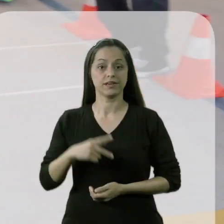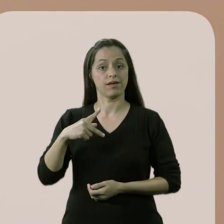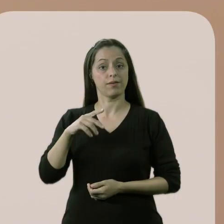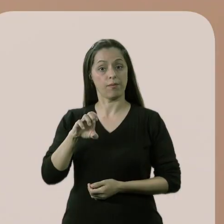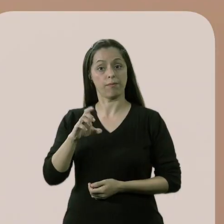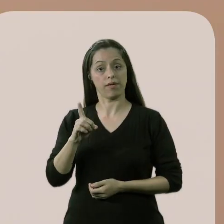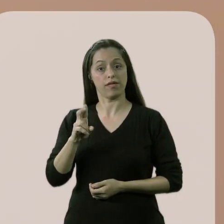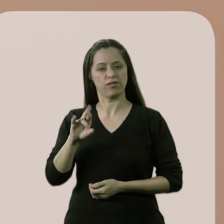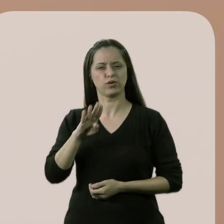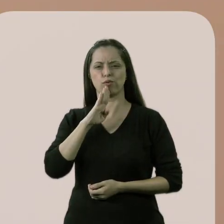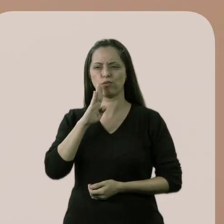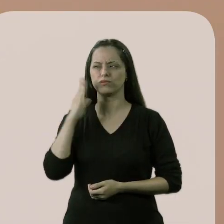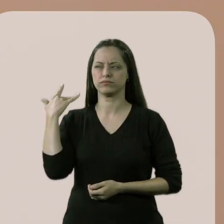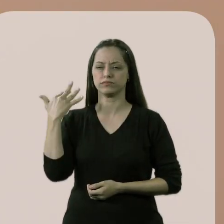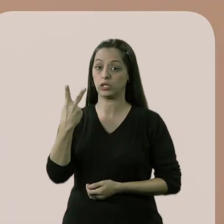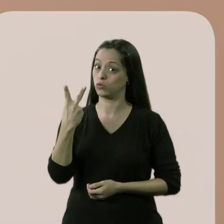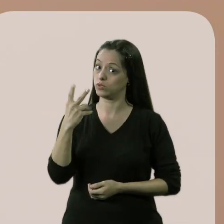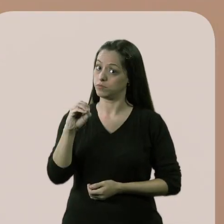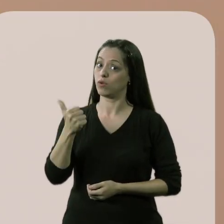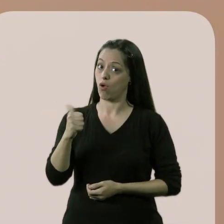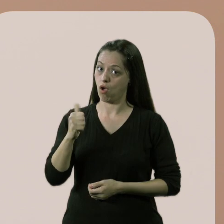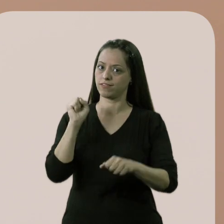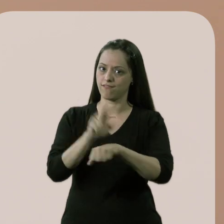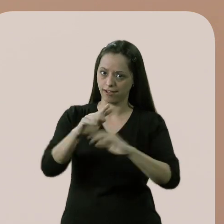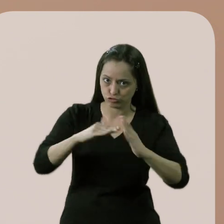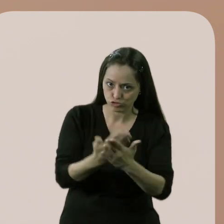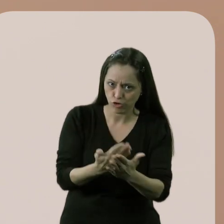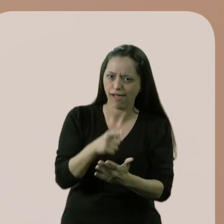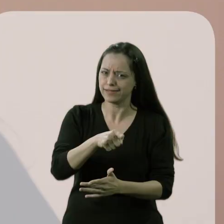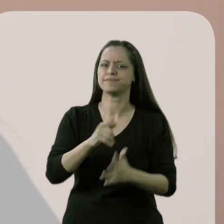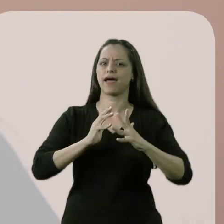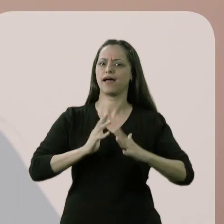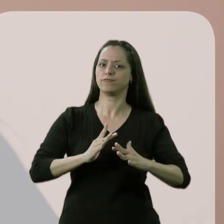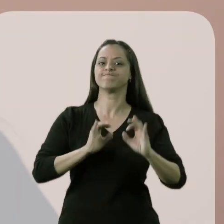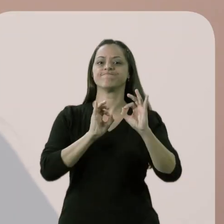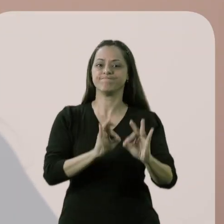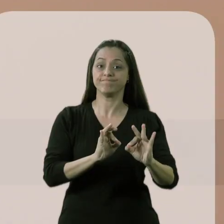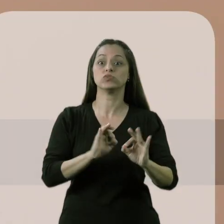I know Pedro since 2011, when he started at this school. He is a typical autistic.